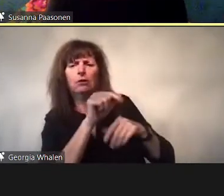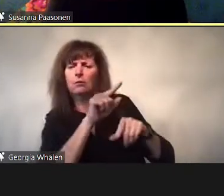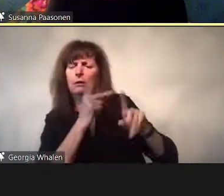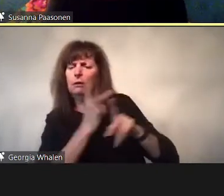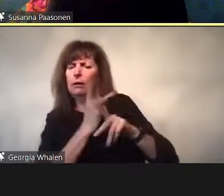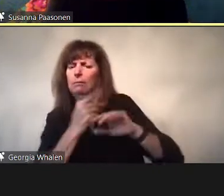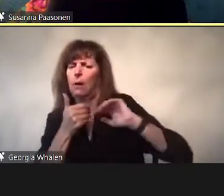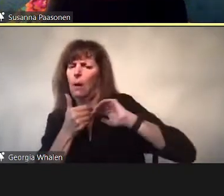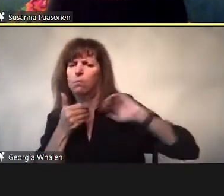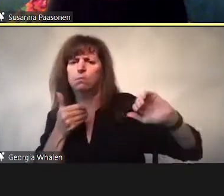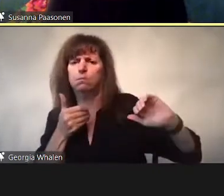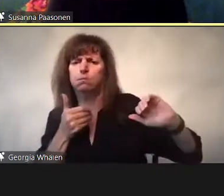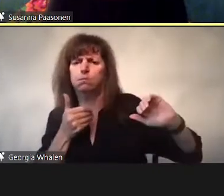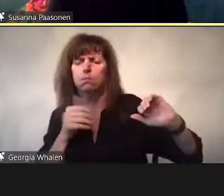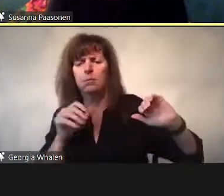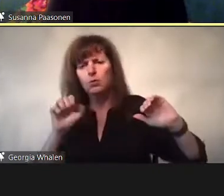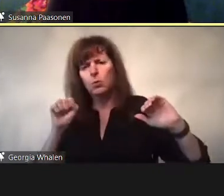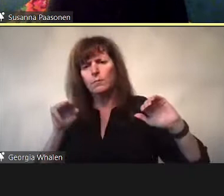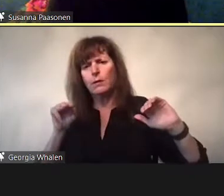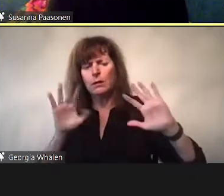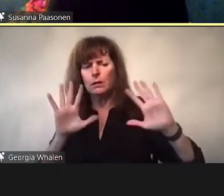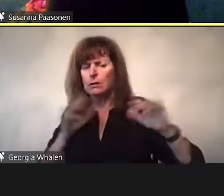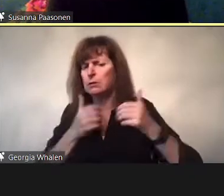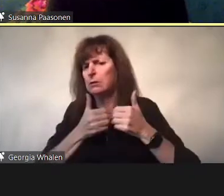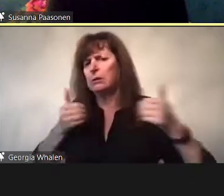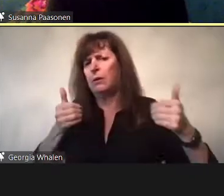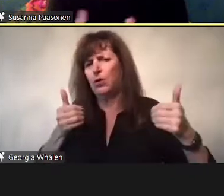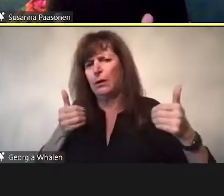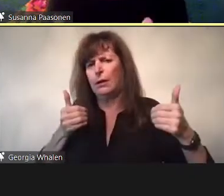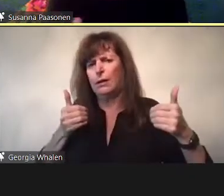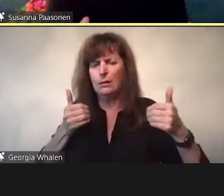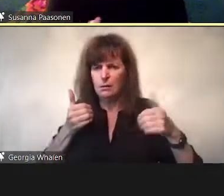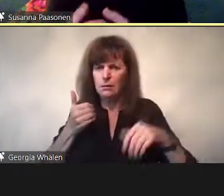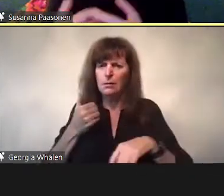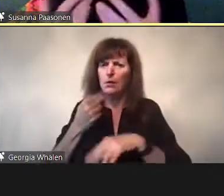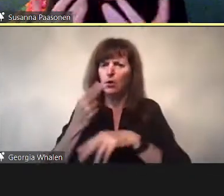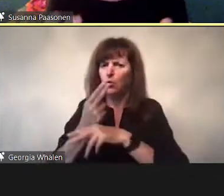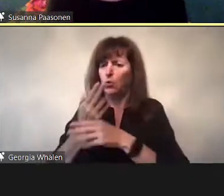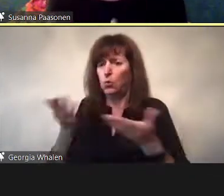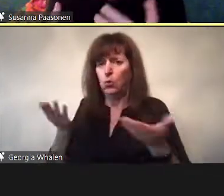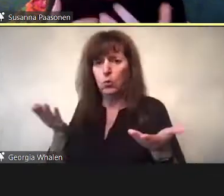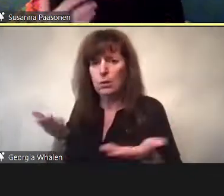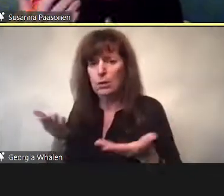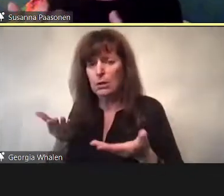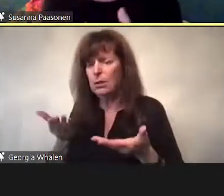WE have social media presented as safe, non-sexual, welcoming and community oriented.